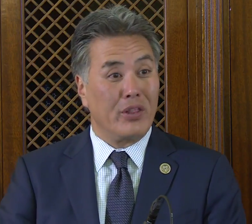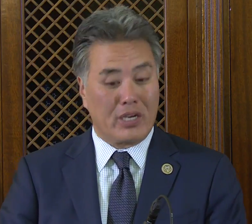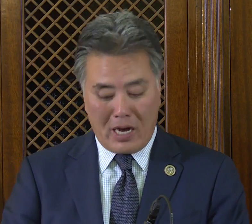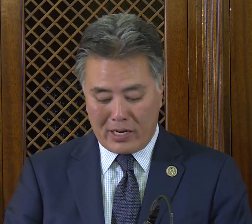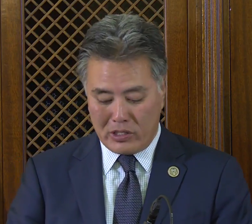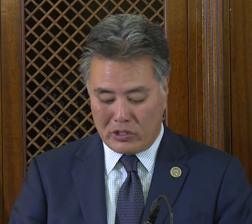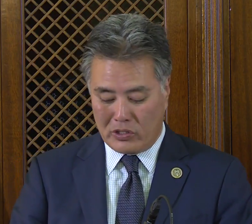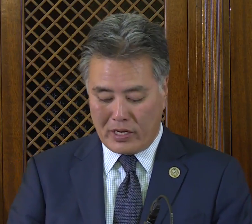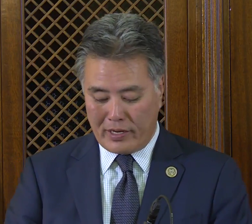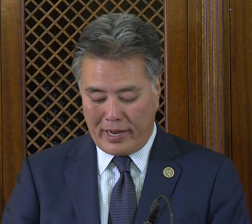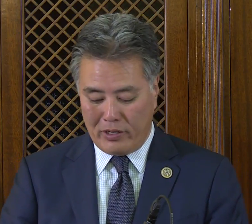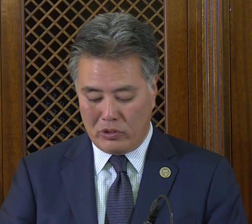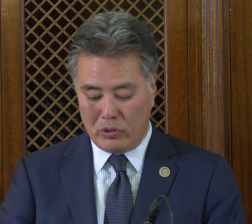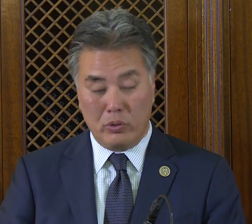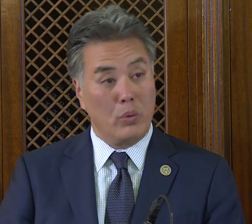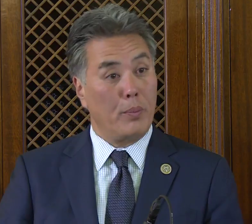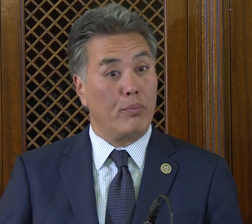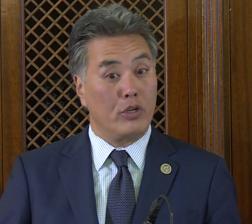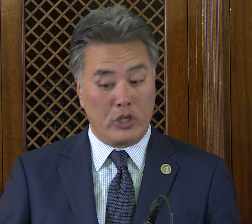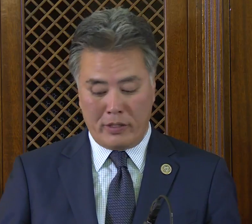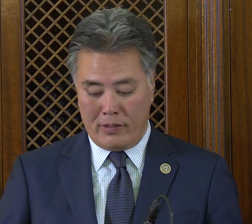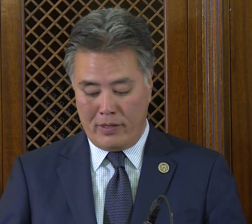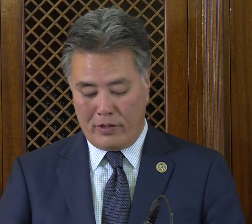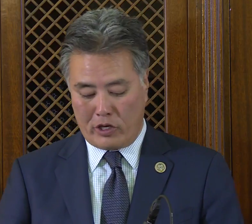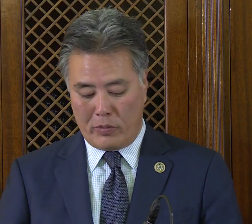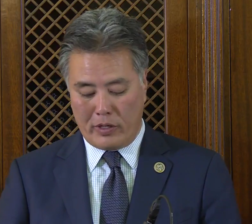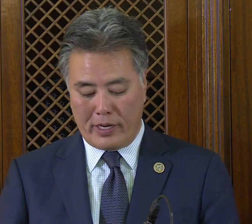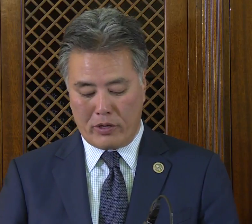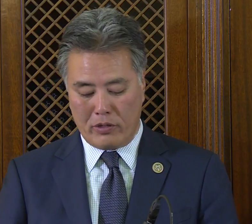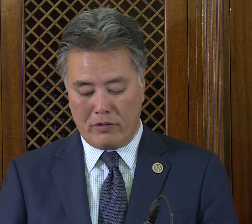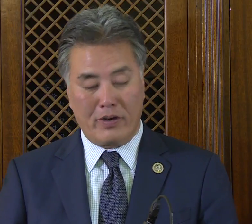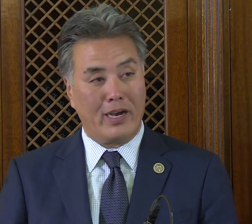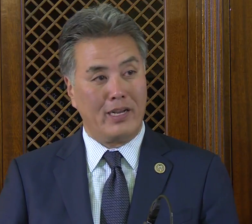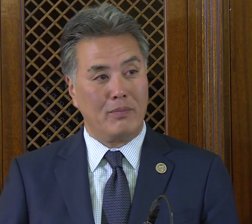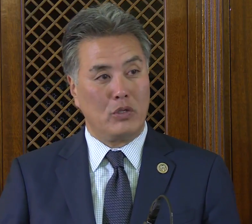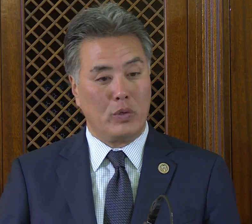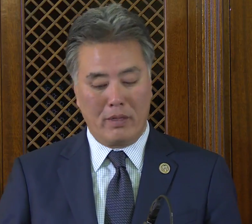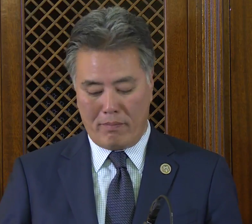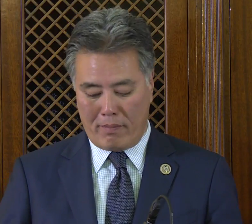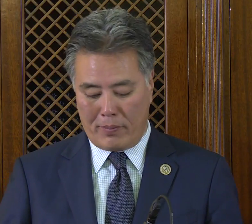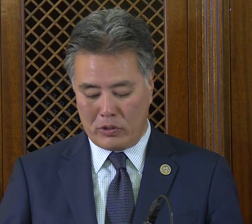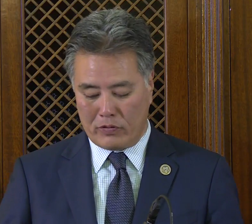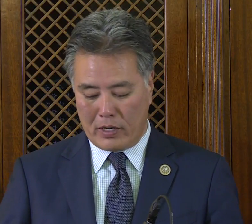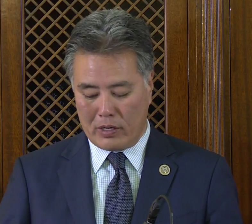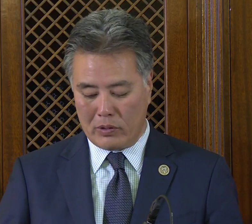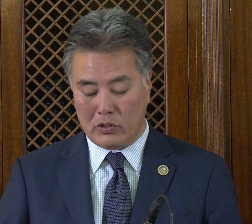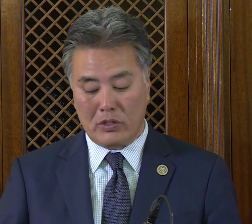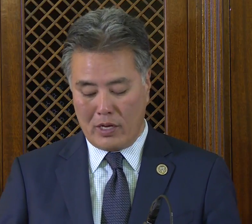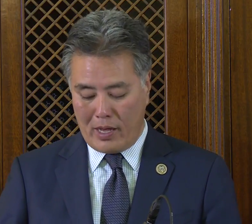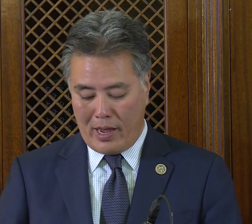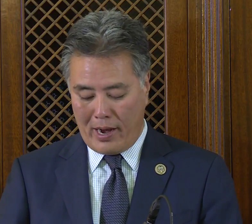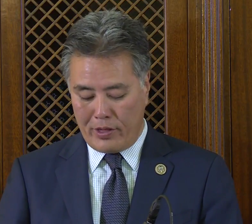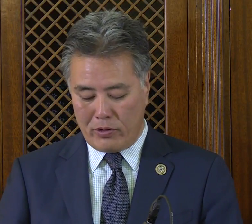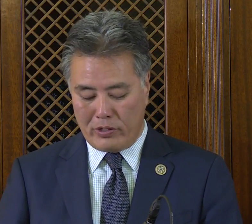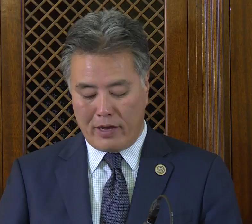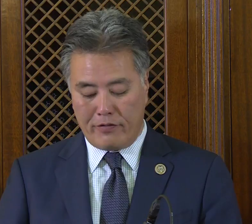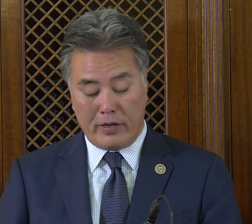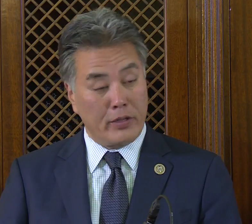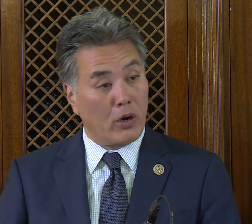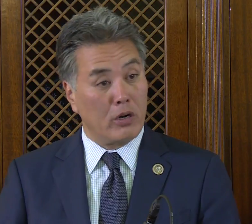The Caucus is dedicated to bridging the communication divide between members of Congress and their deaf and hard